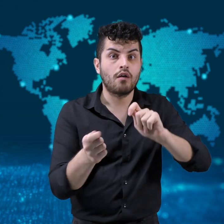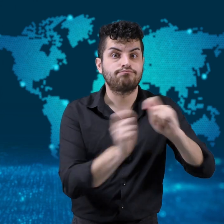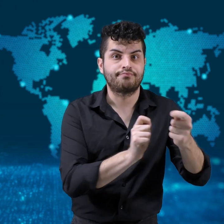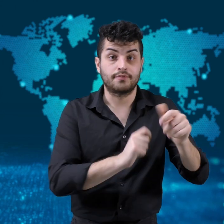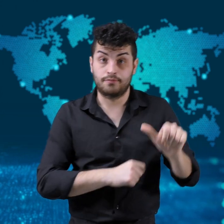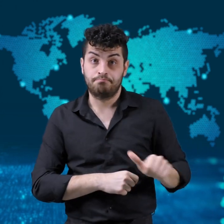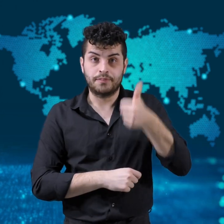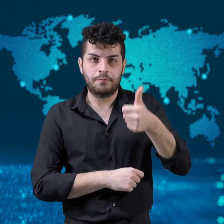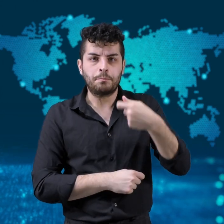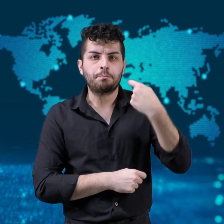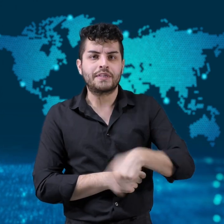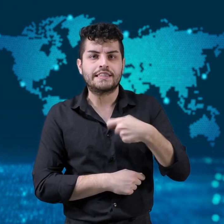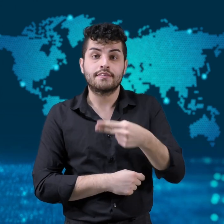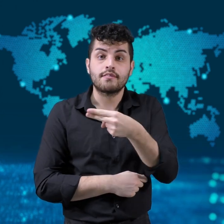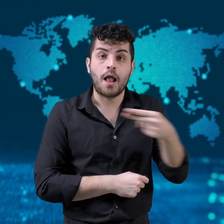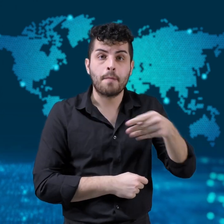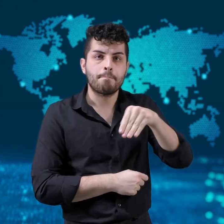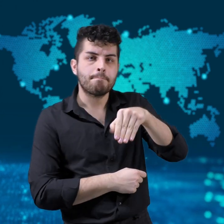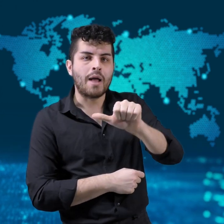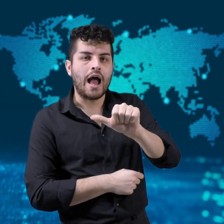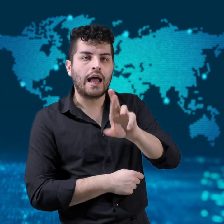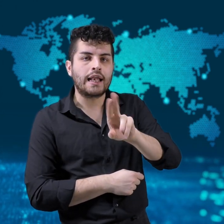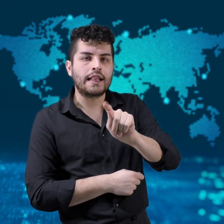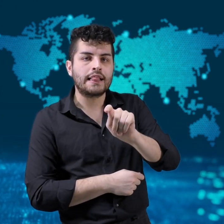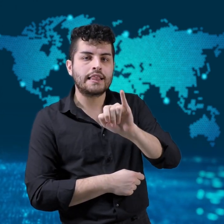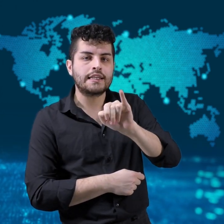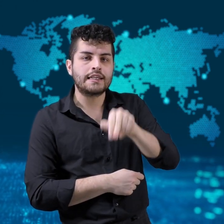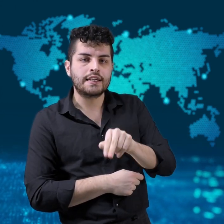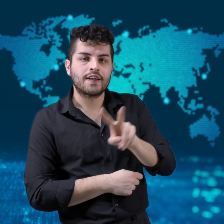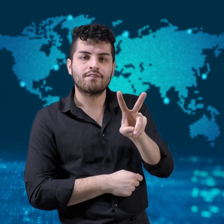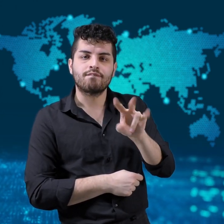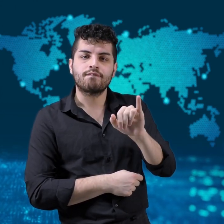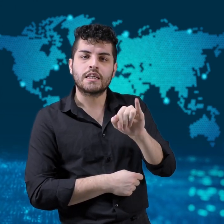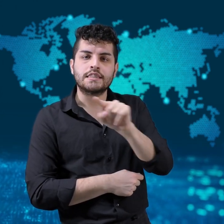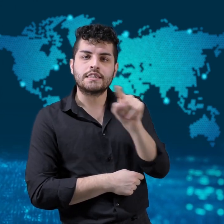the first, Martin Vizcarra,